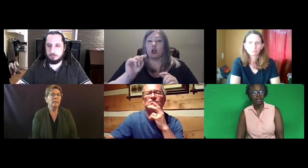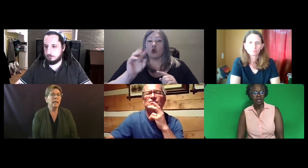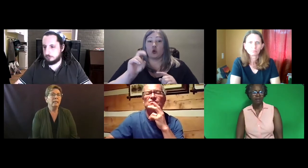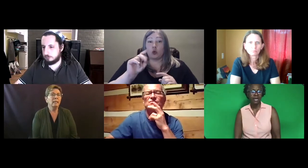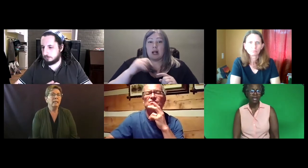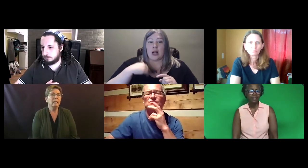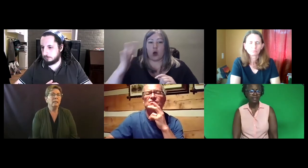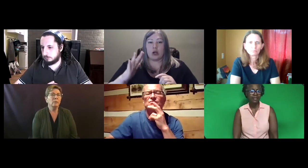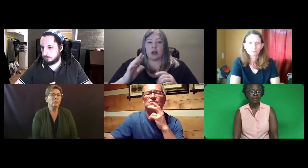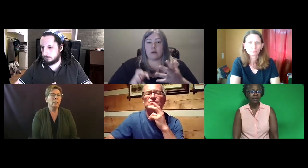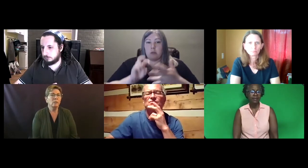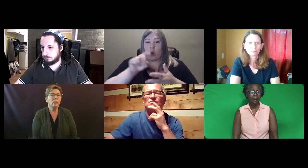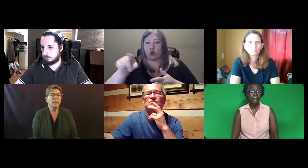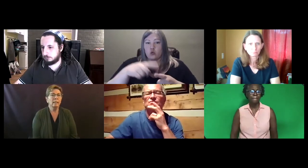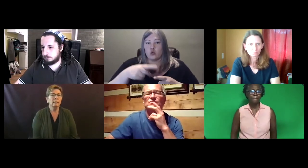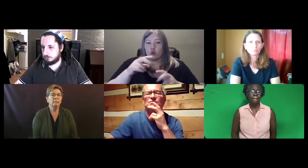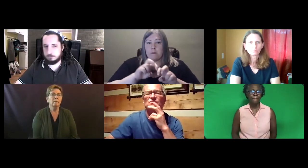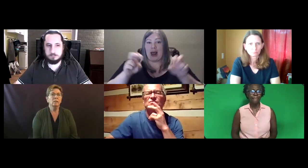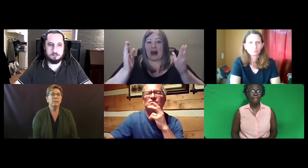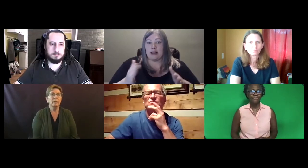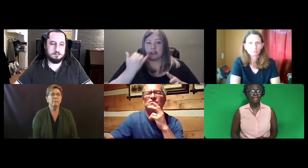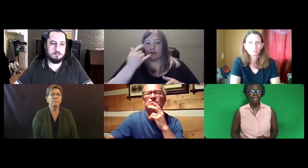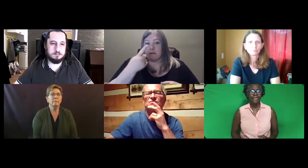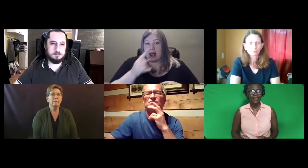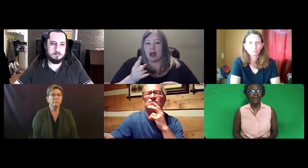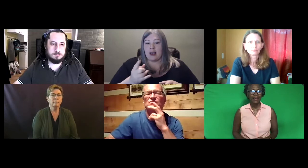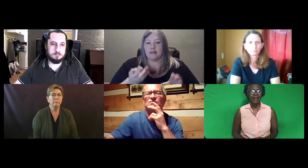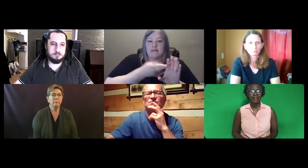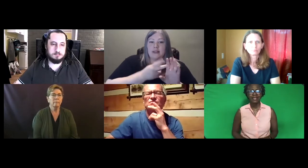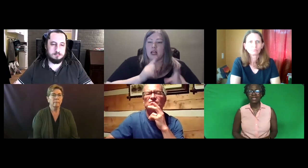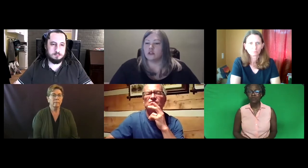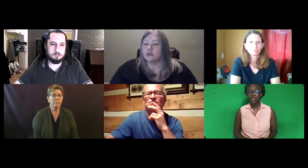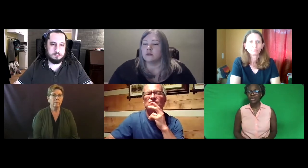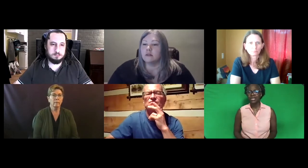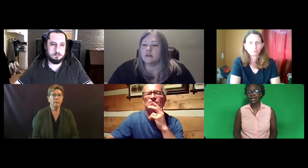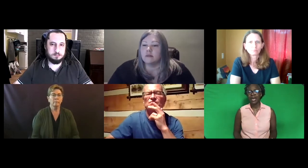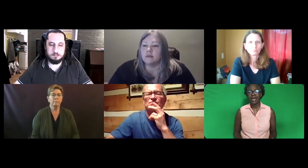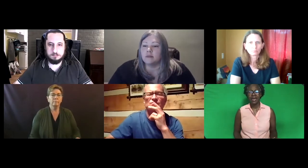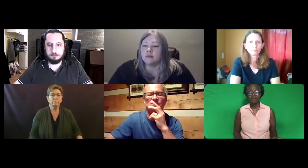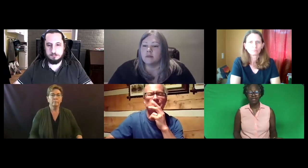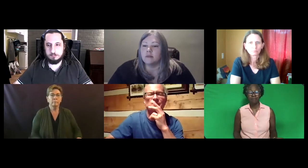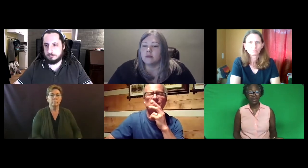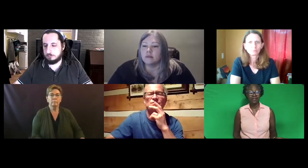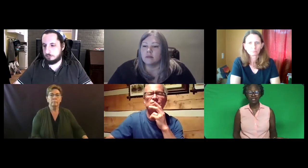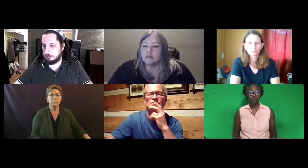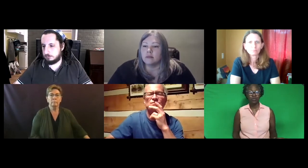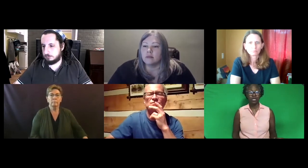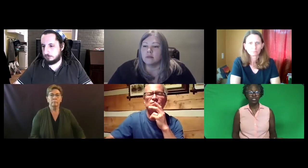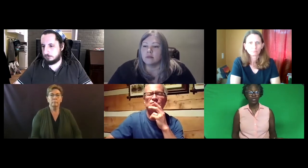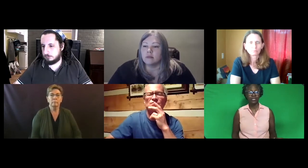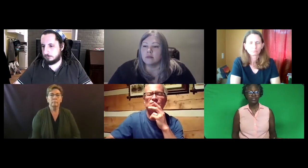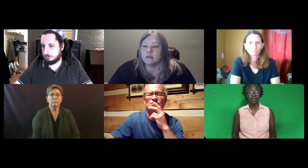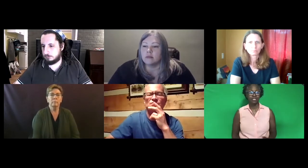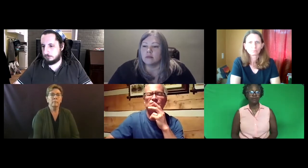I think to answer that -- I think if we can have the panelist from Utah join us and respond